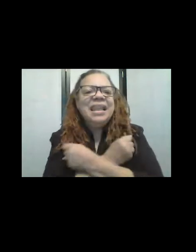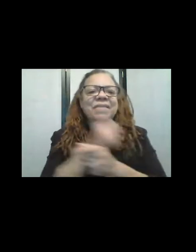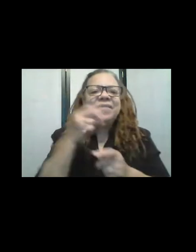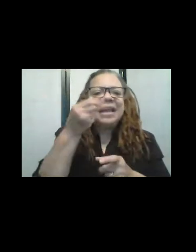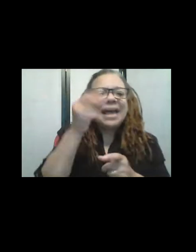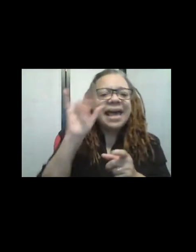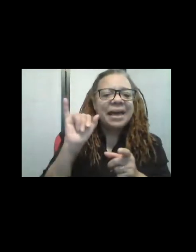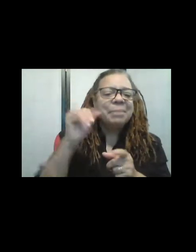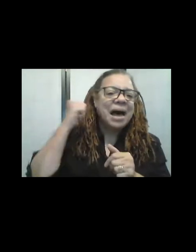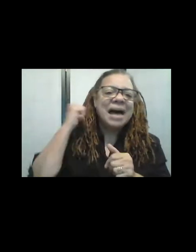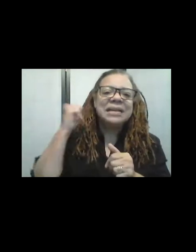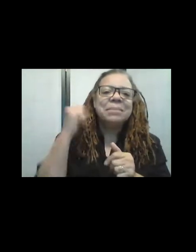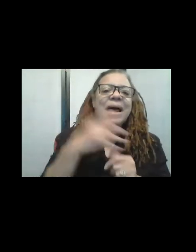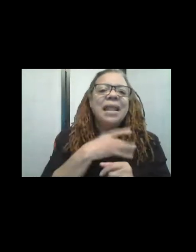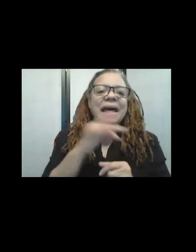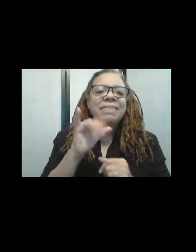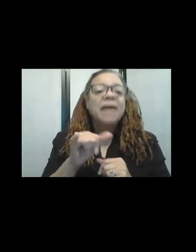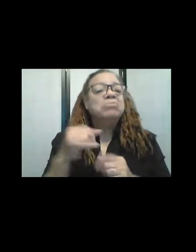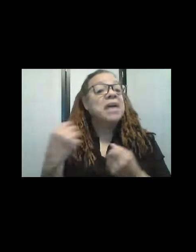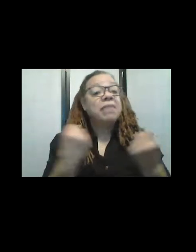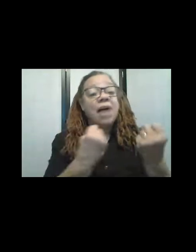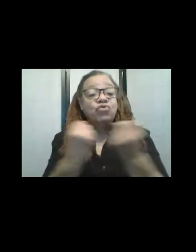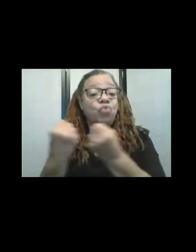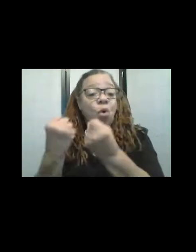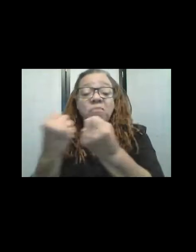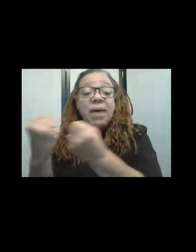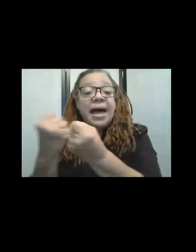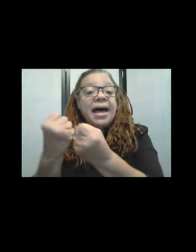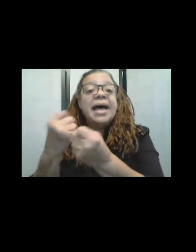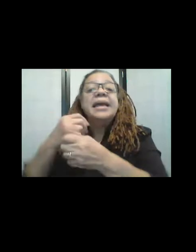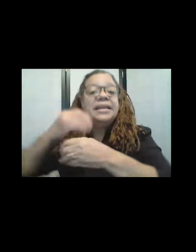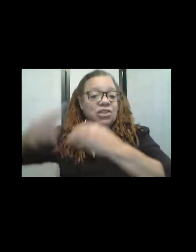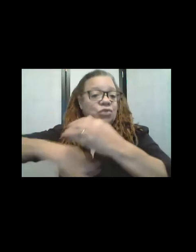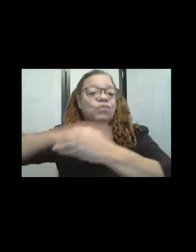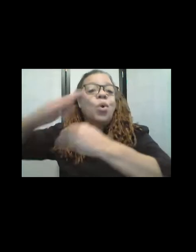Yeah. I happened to drive by, and you know they just rolled out the bale of